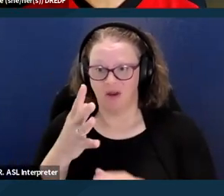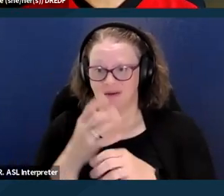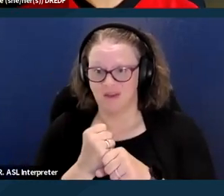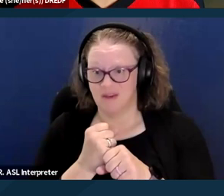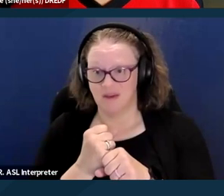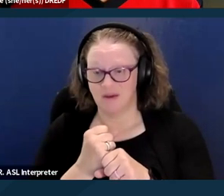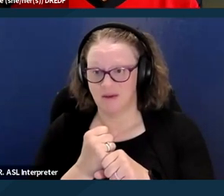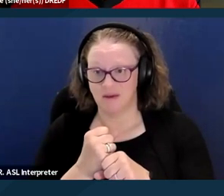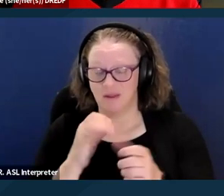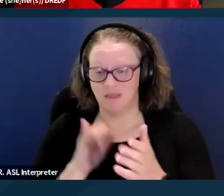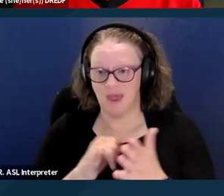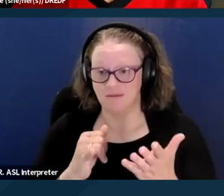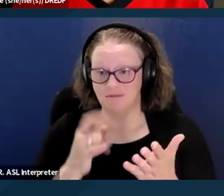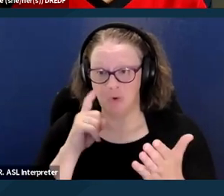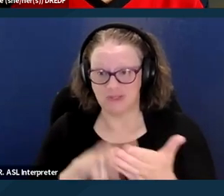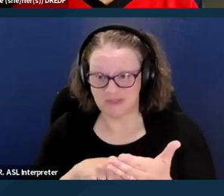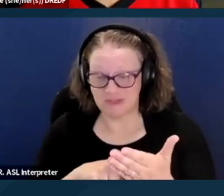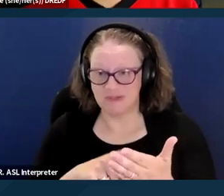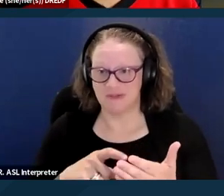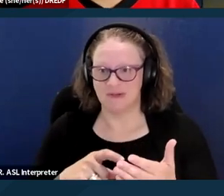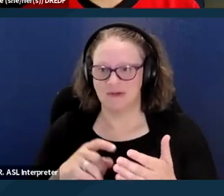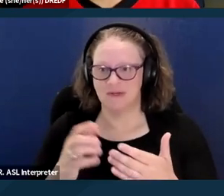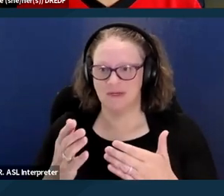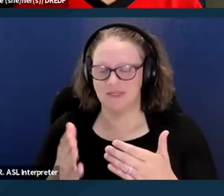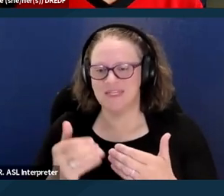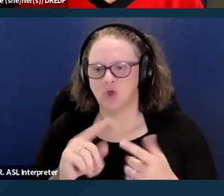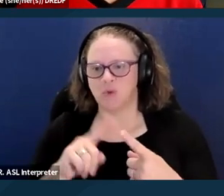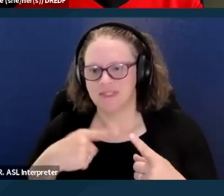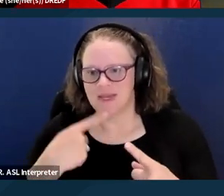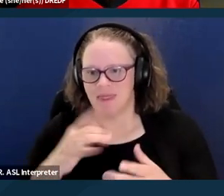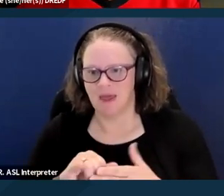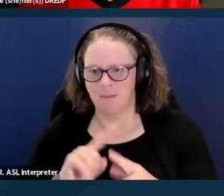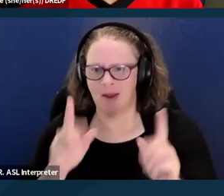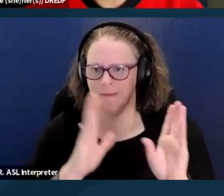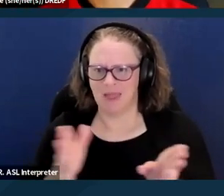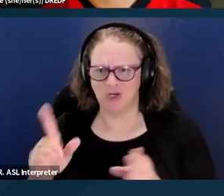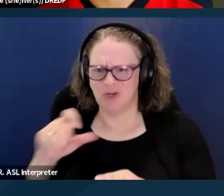a plan, I guess it's easy to say this, but a plan should not be doing that.